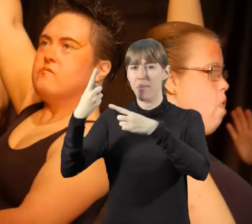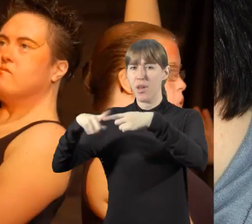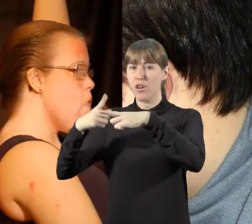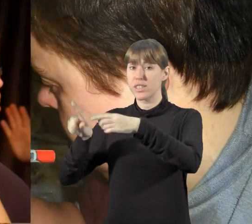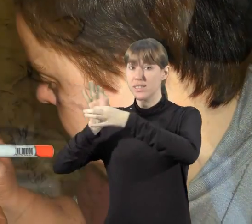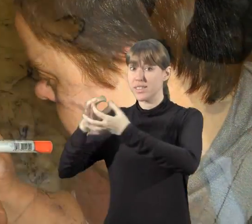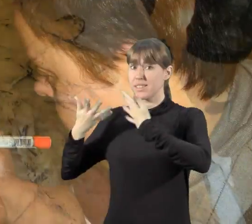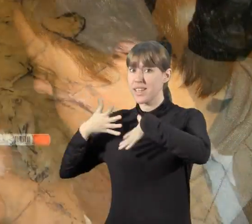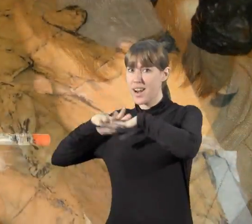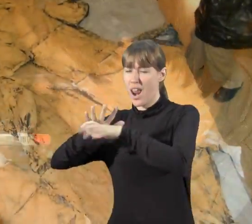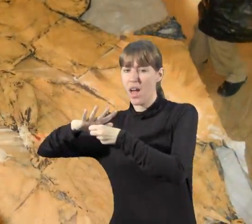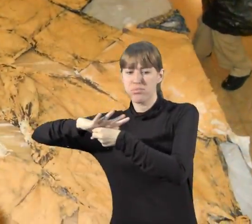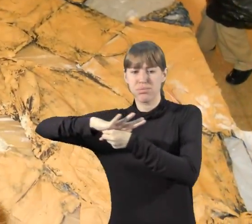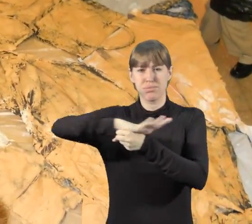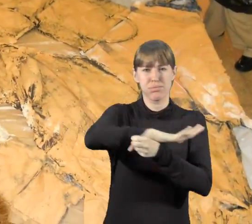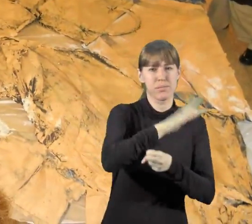in which our society is immersed.